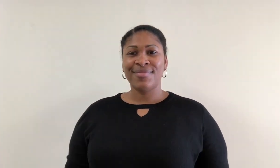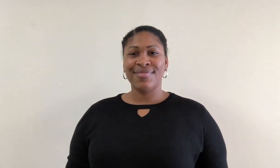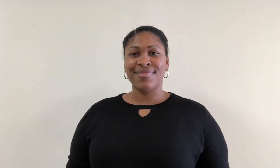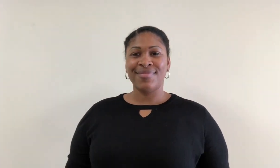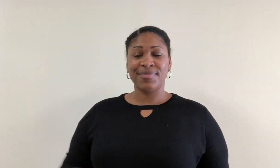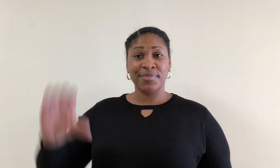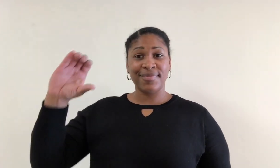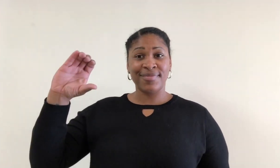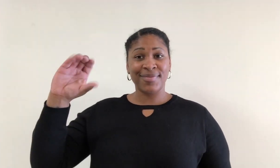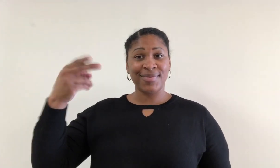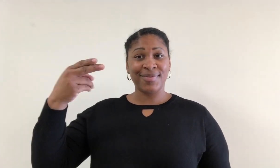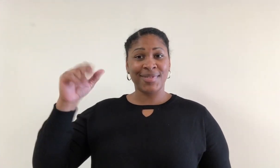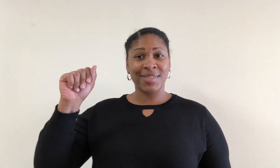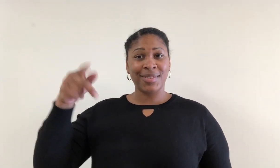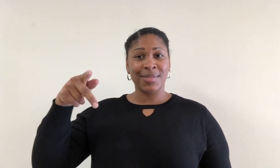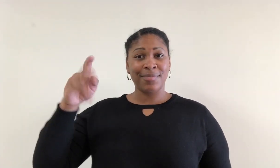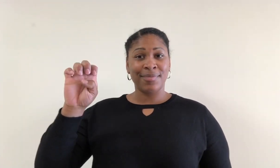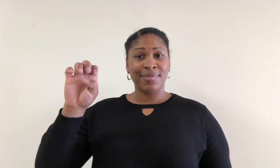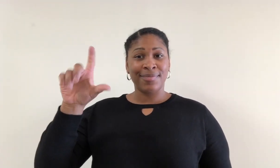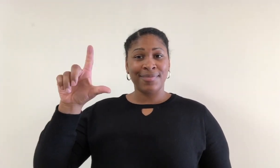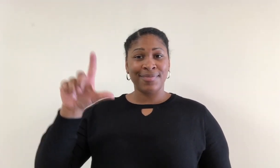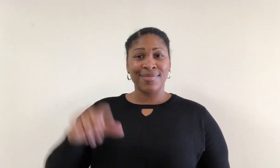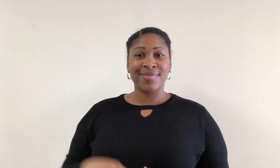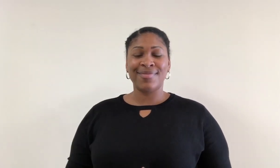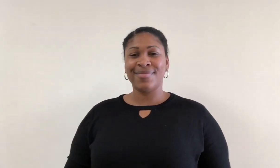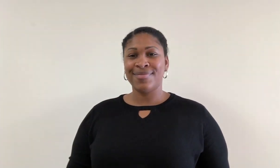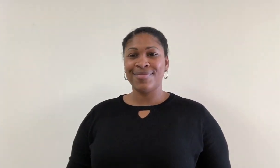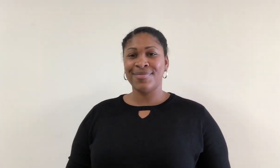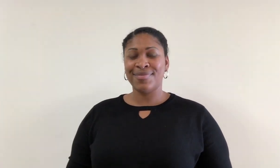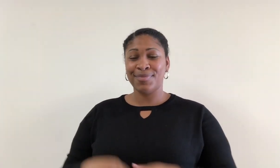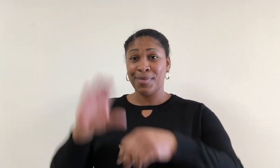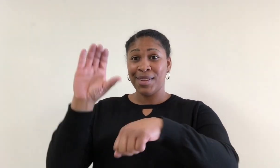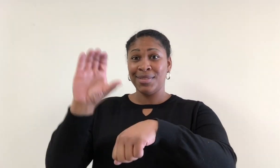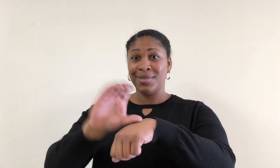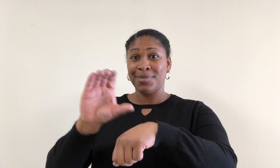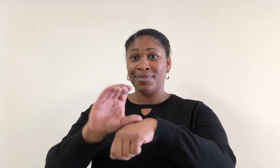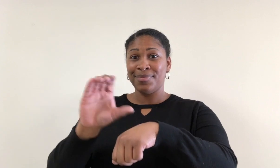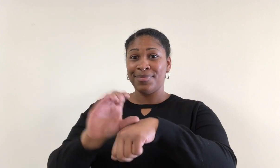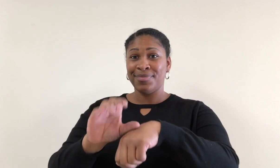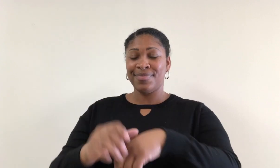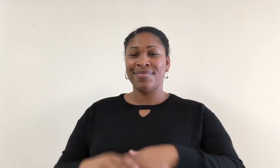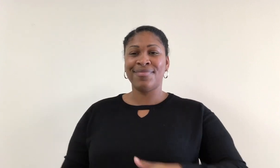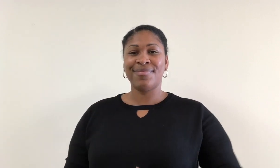Chapel